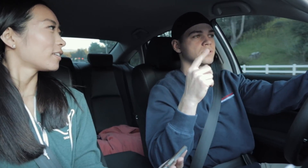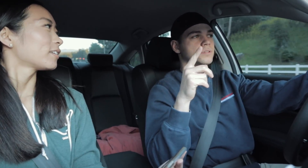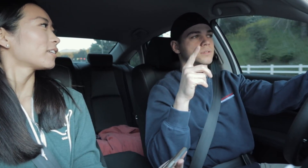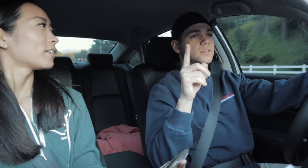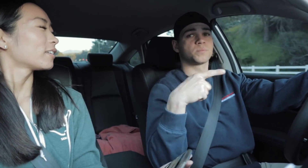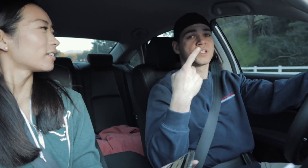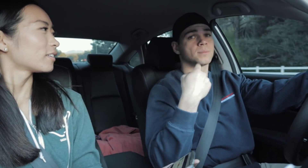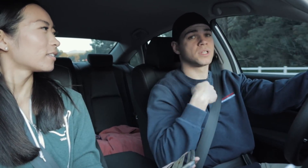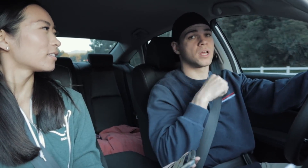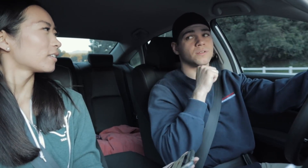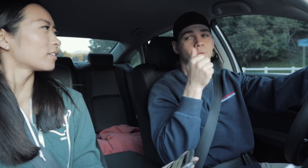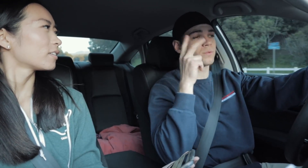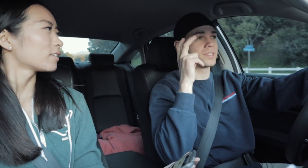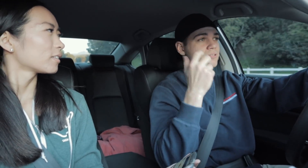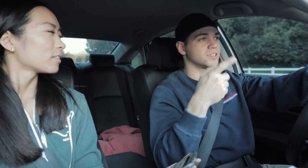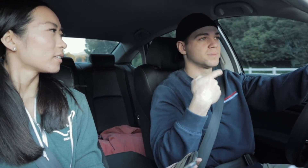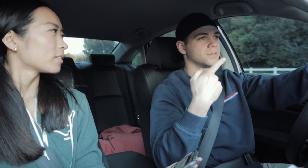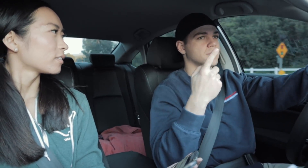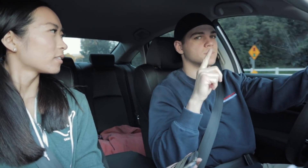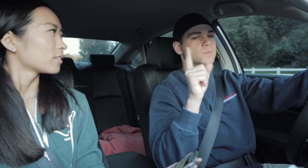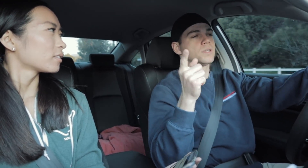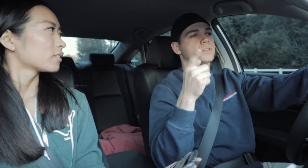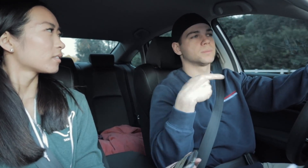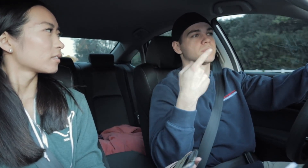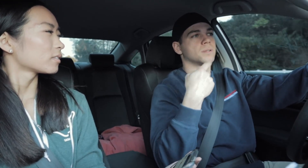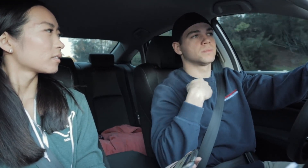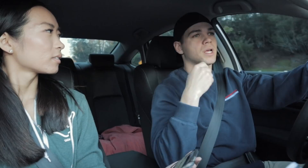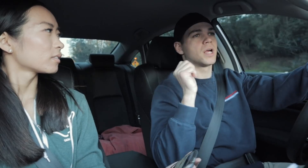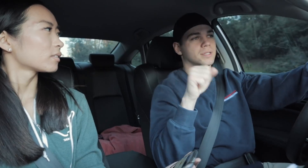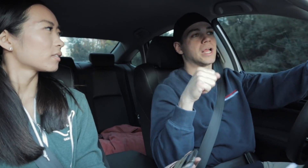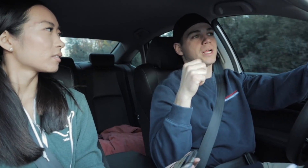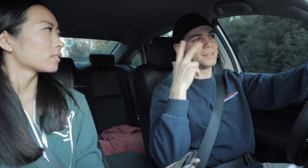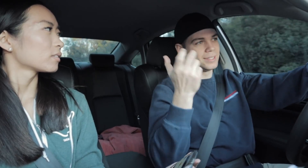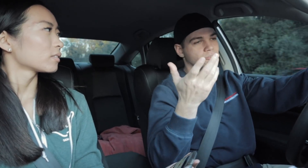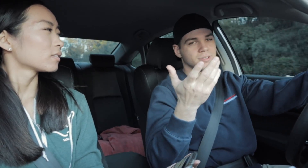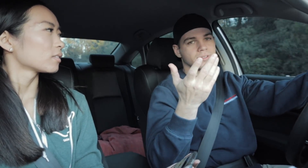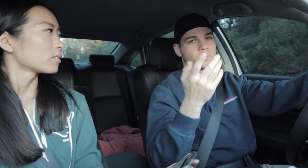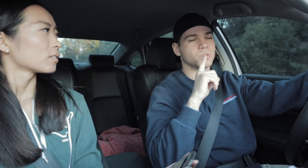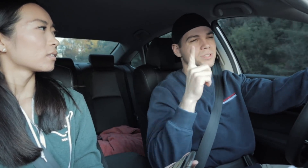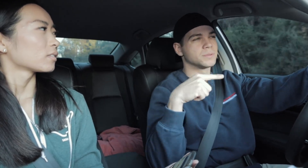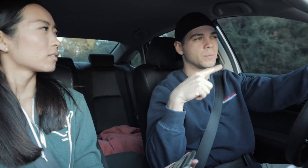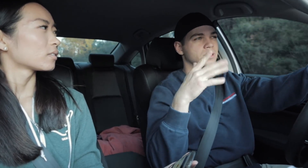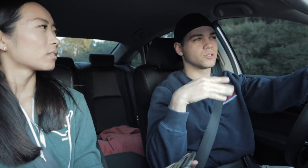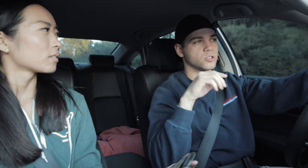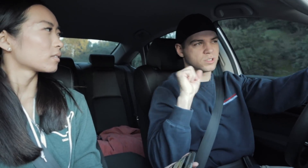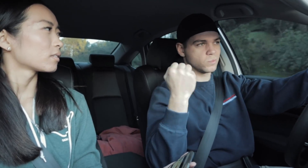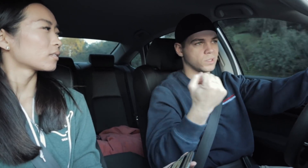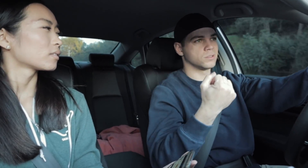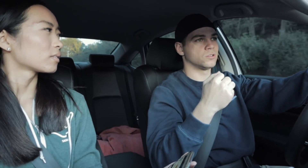R: Sometimes I don't hear it sometimes but sometimes I can hear it but it depends on the situation